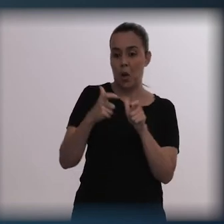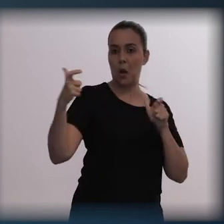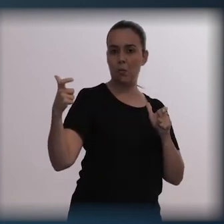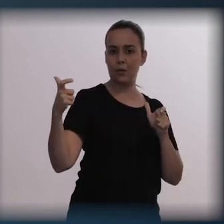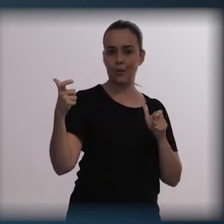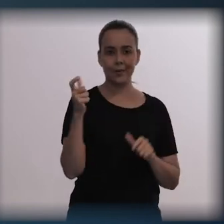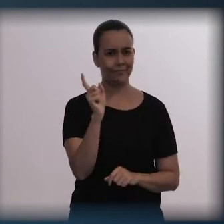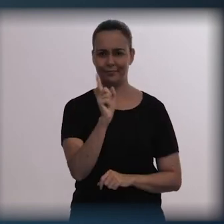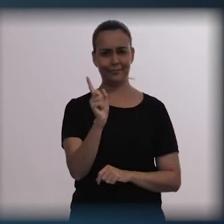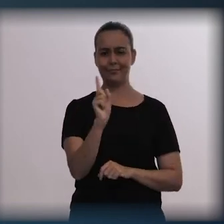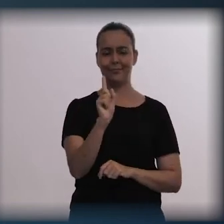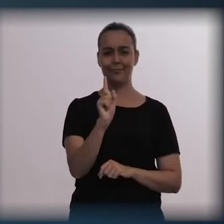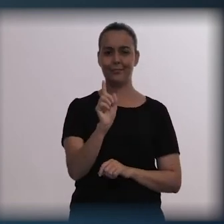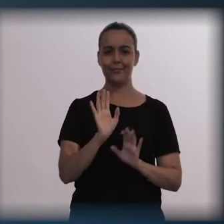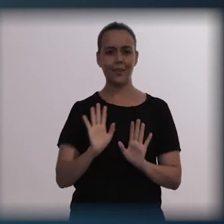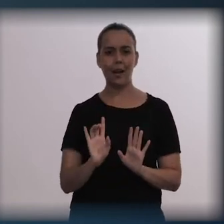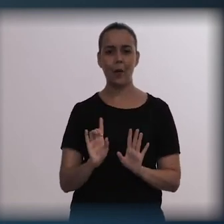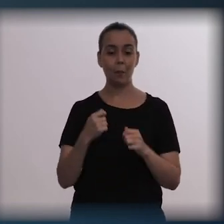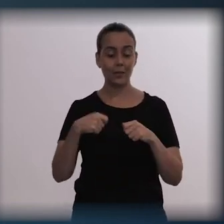trying, right? And actually, doing it.